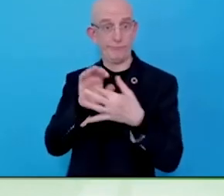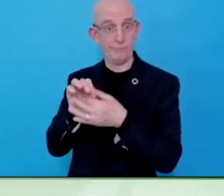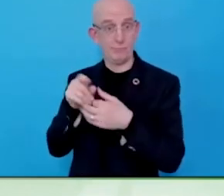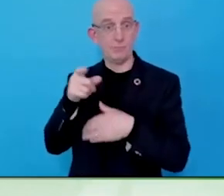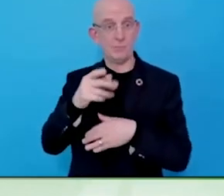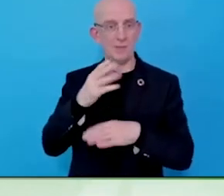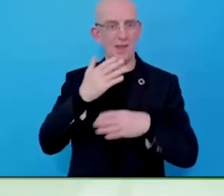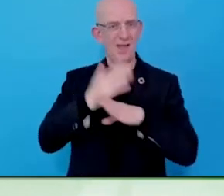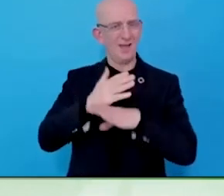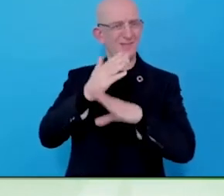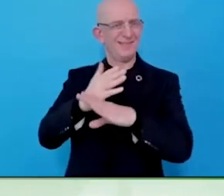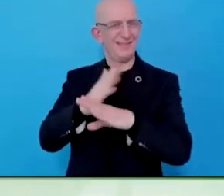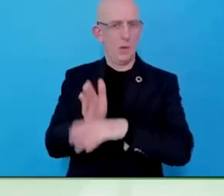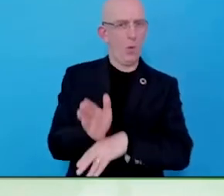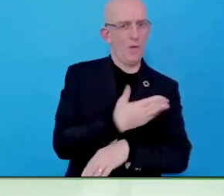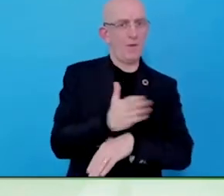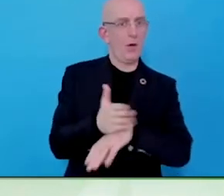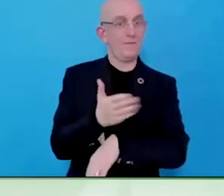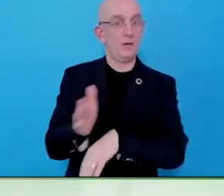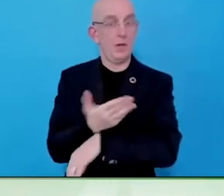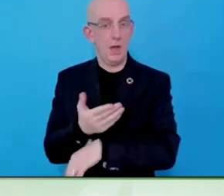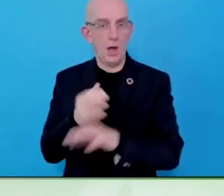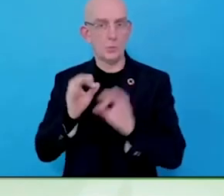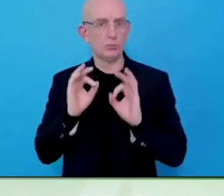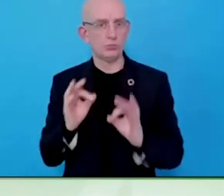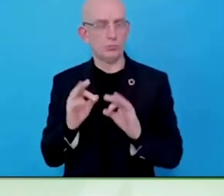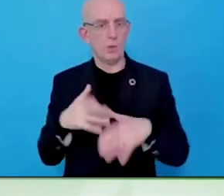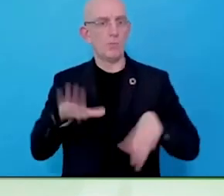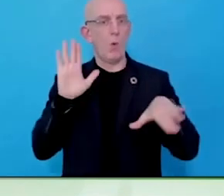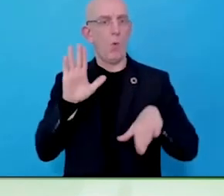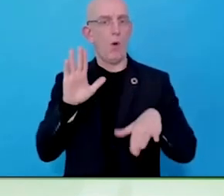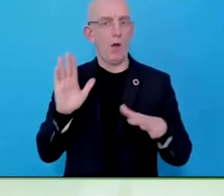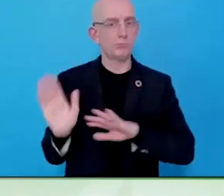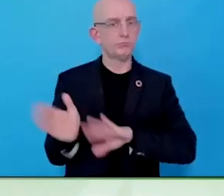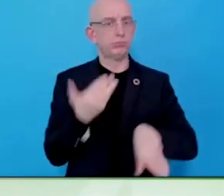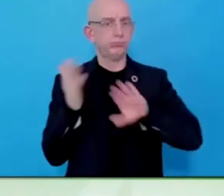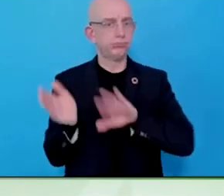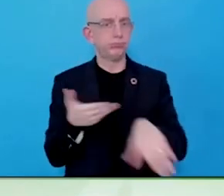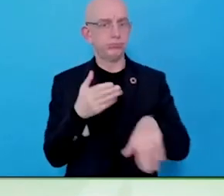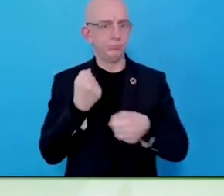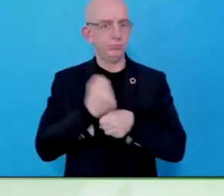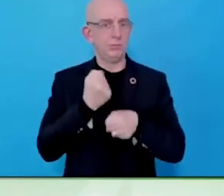the deaf community because the deaf customers were saying if you value me as a customer, you might even hire me.